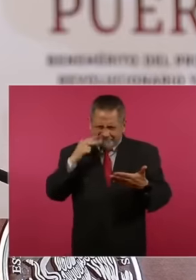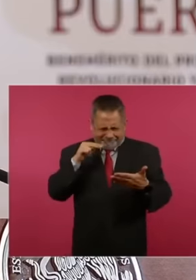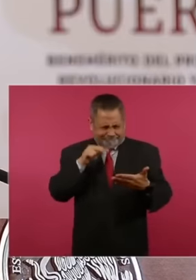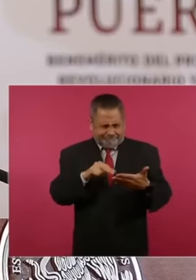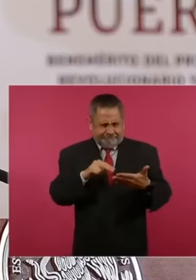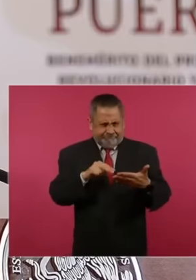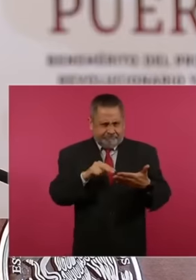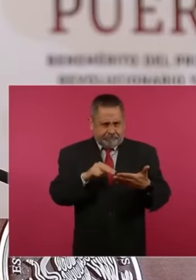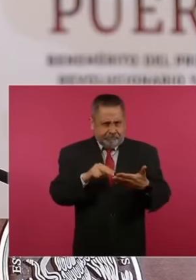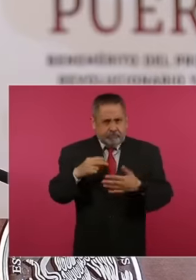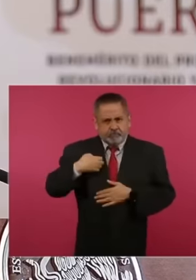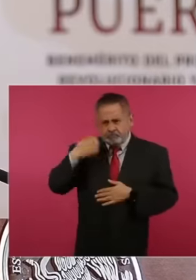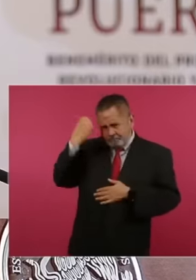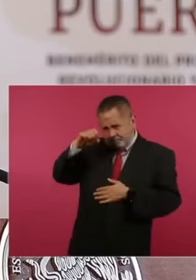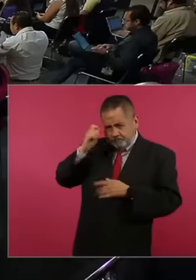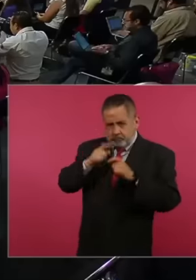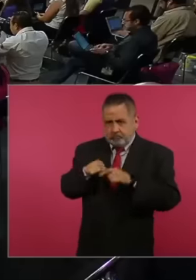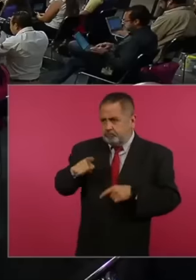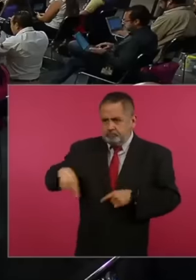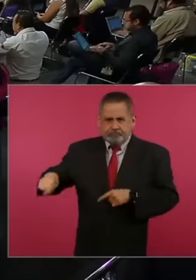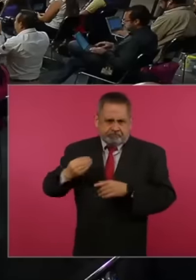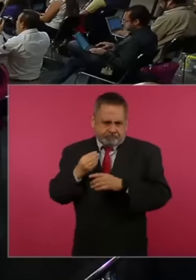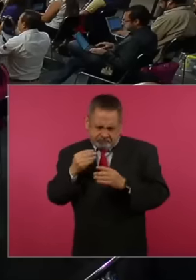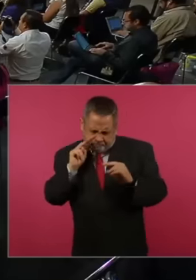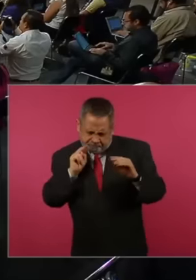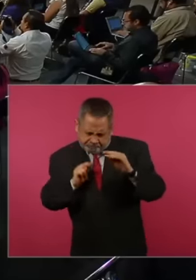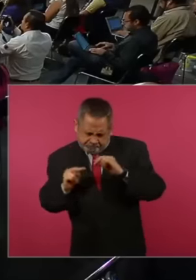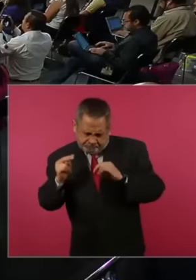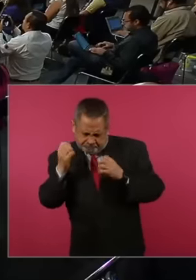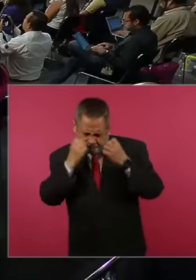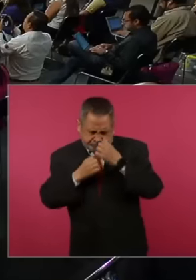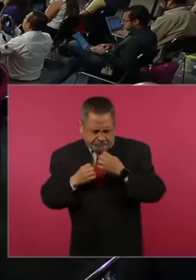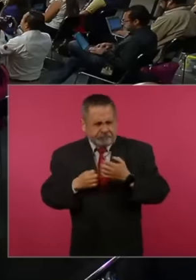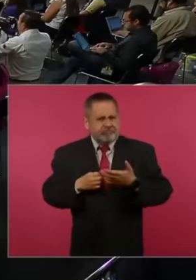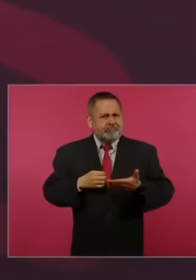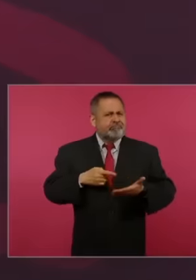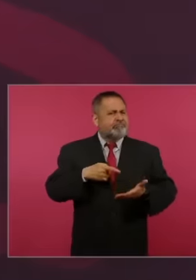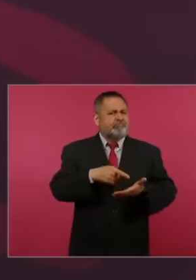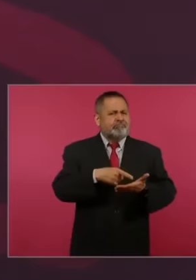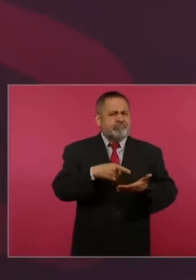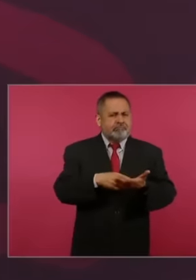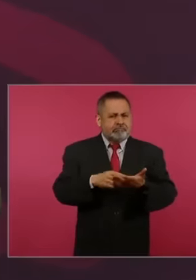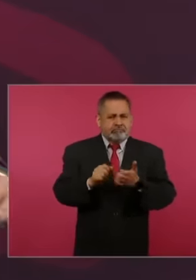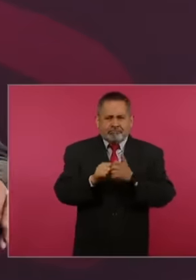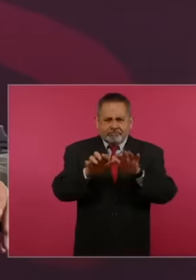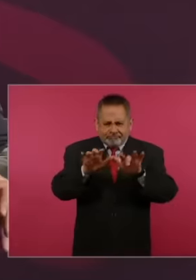I am not an expert in this but who knows? The contract was electronic and we reviewed